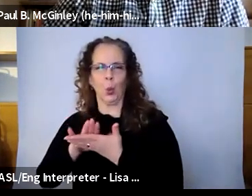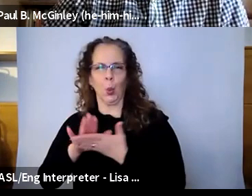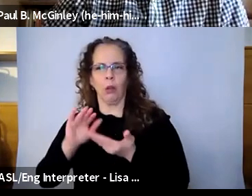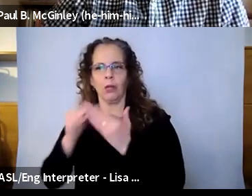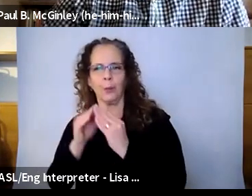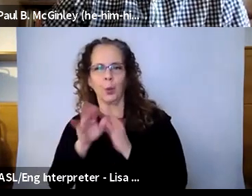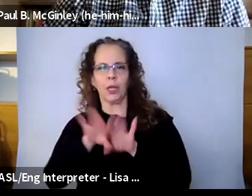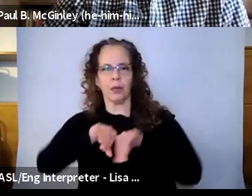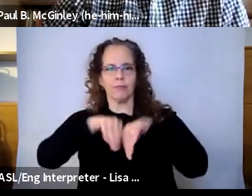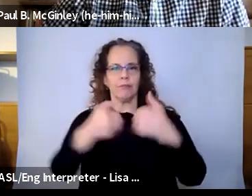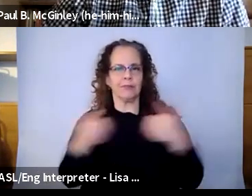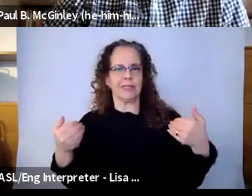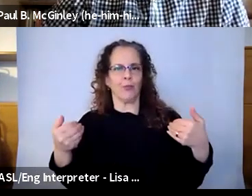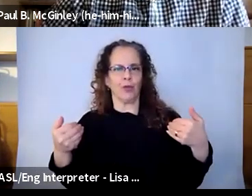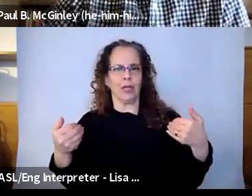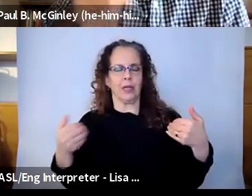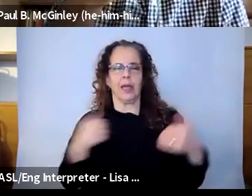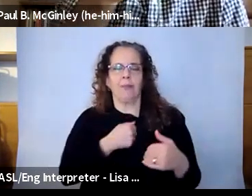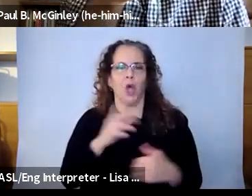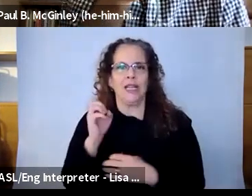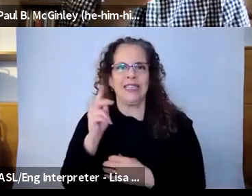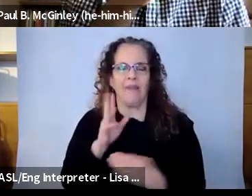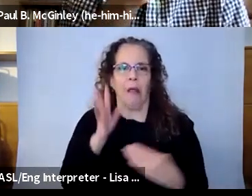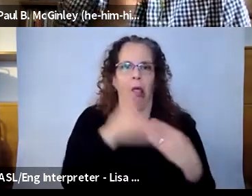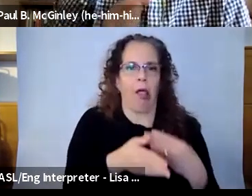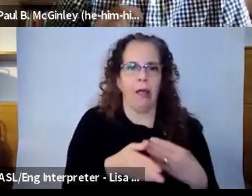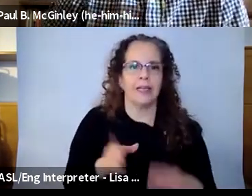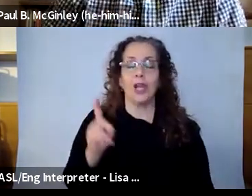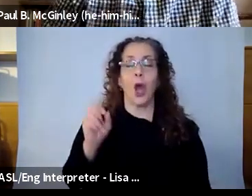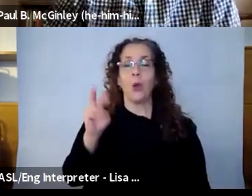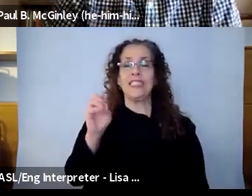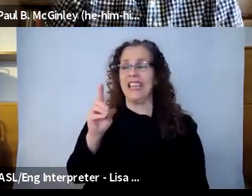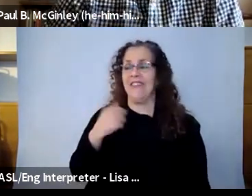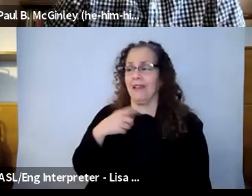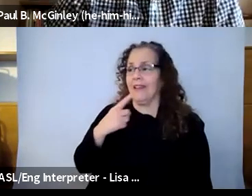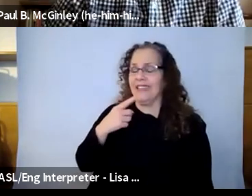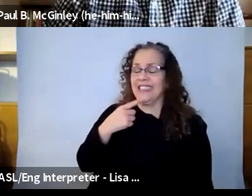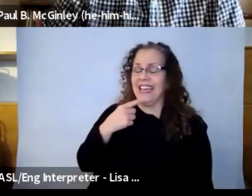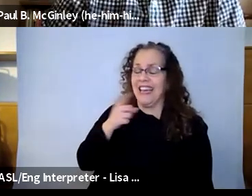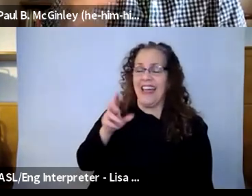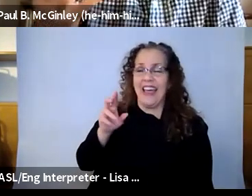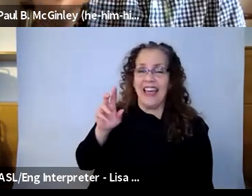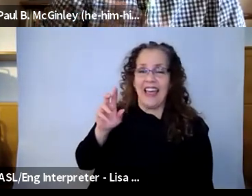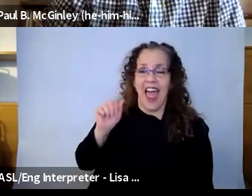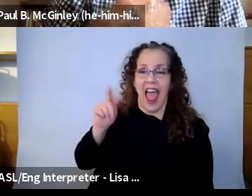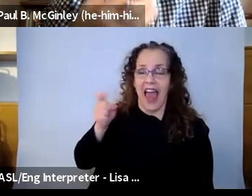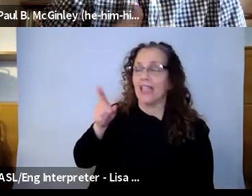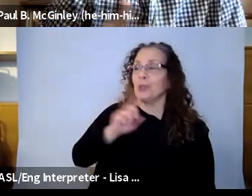class. Sorry for interrupting David, but I just wanted to- David Shane: No, you answered exactly what I was gonna ask, so go ahead, Paul, Paul Brewster McGinley: Yeah, it just has to come from the group.